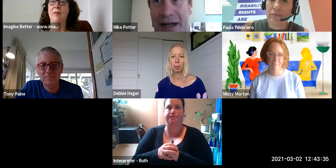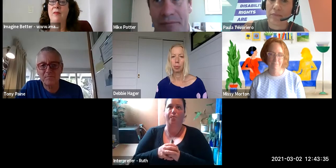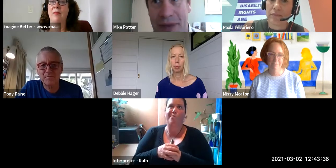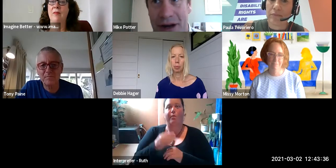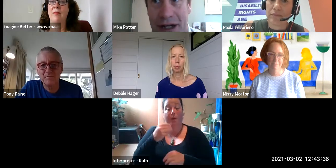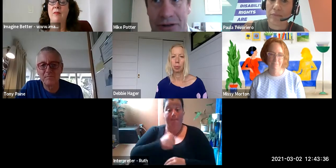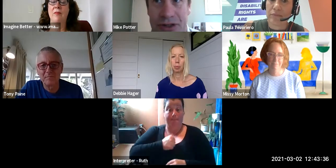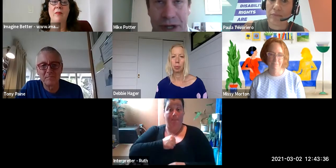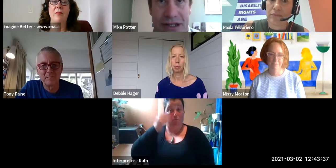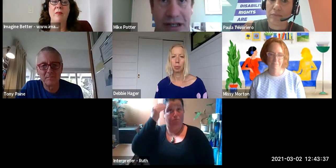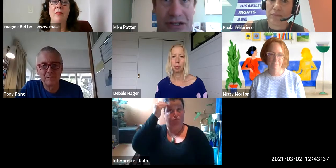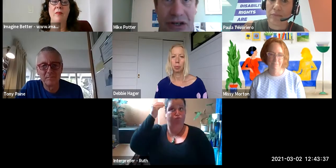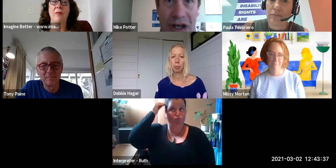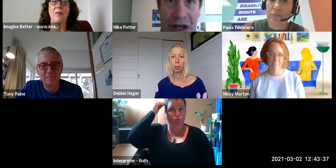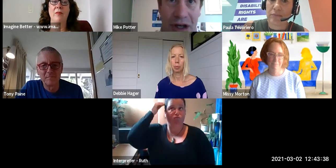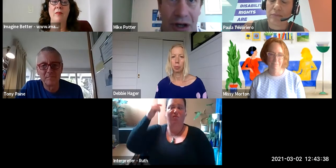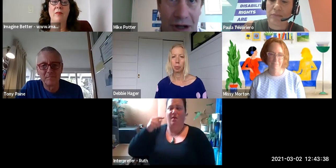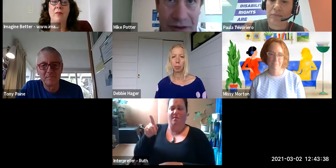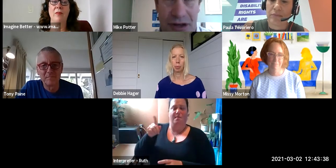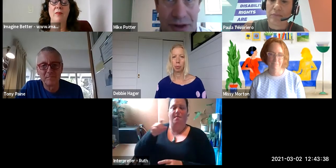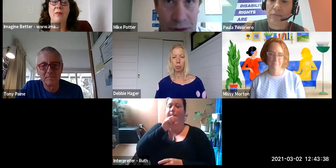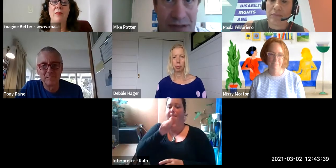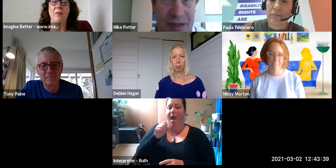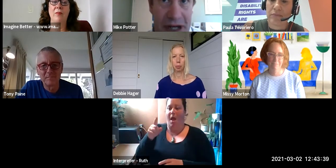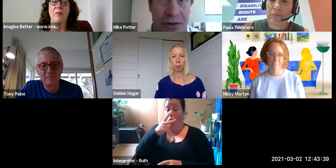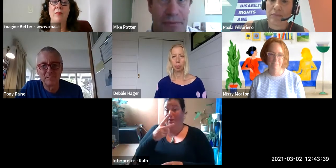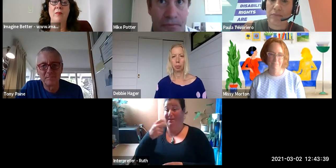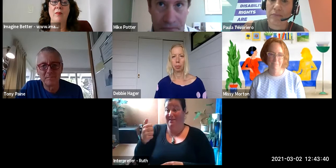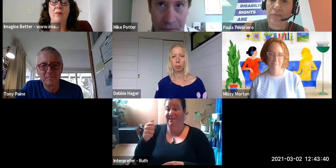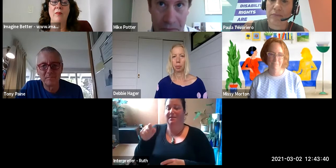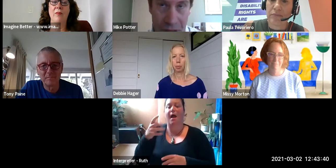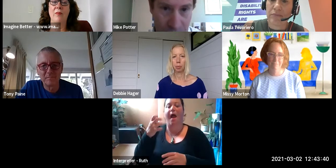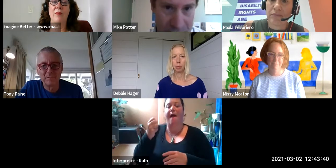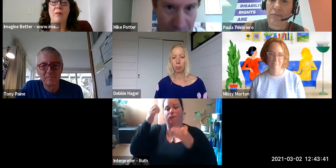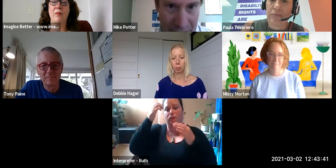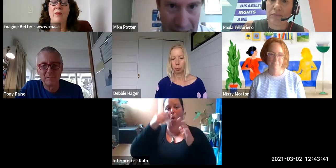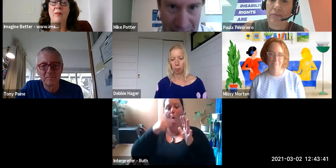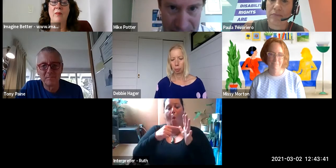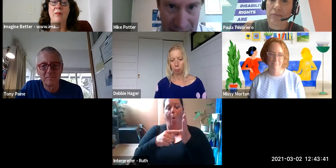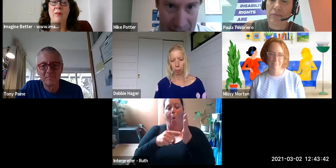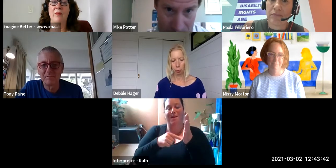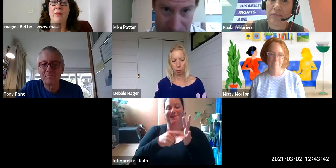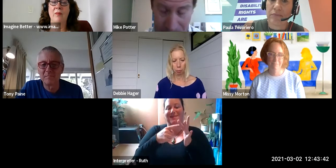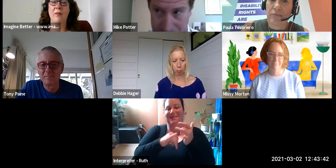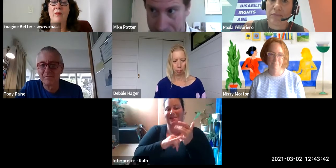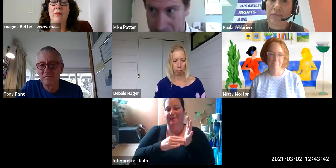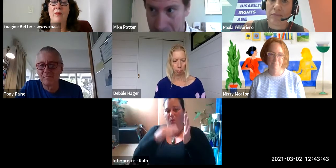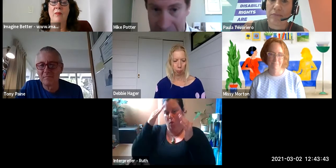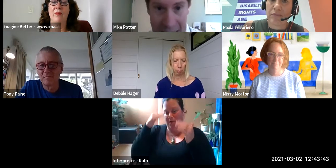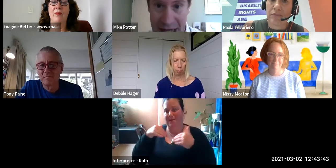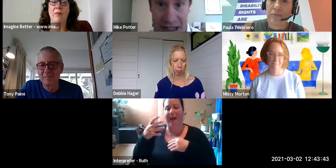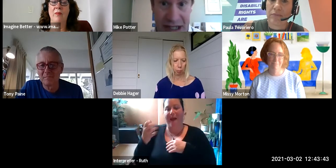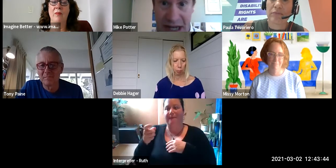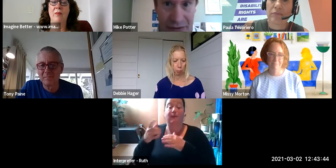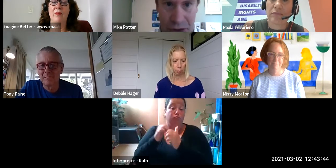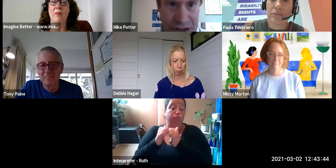When I ask people who in their family has a disability and in a group of 20 you know